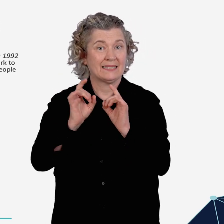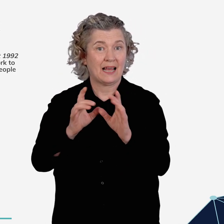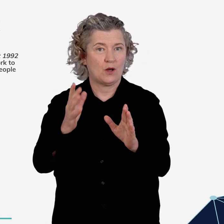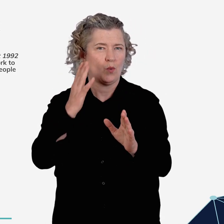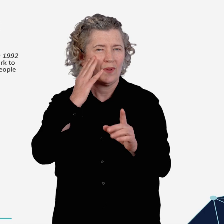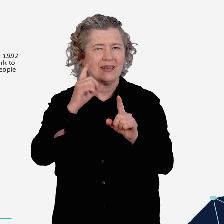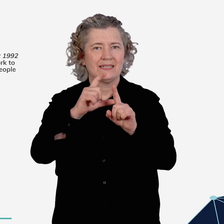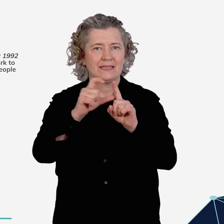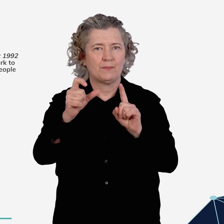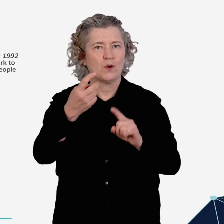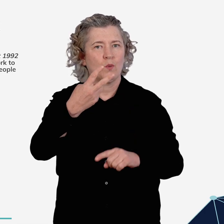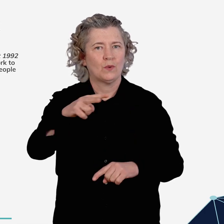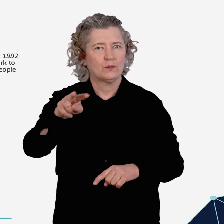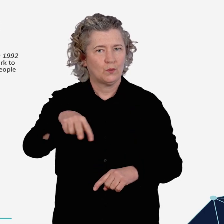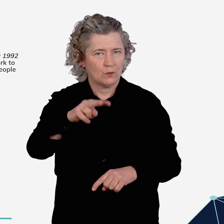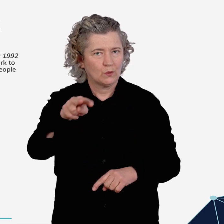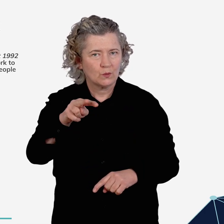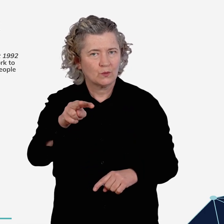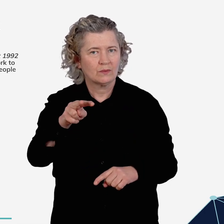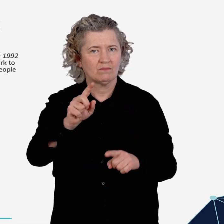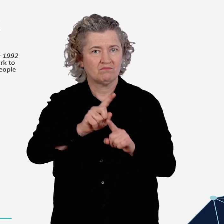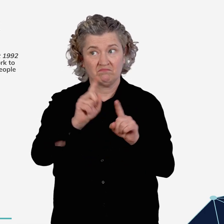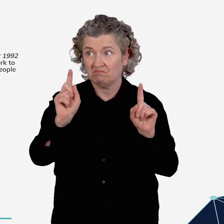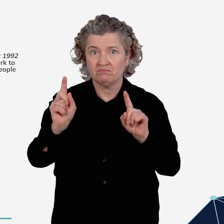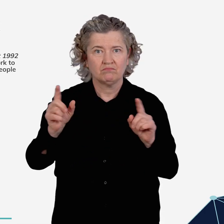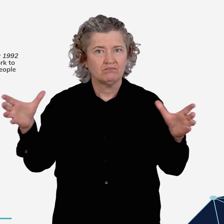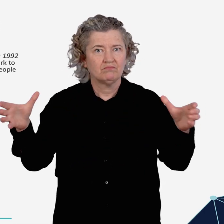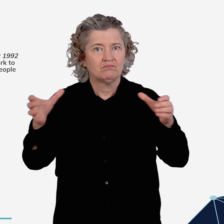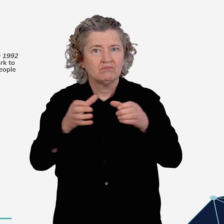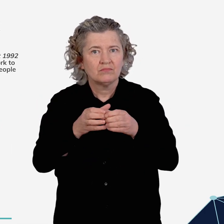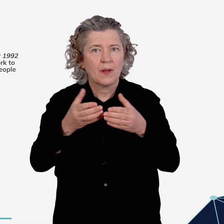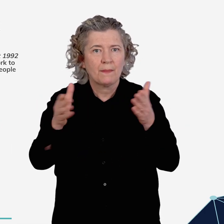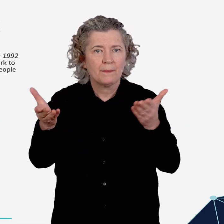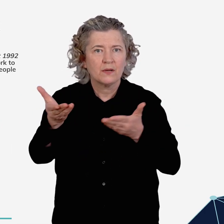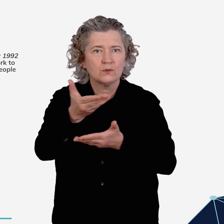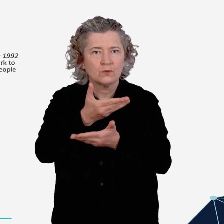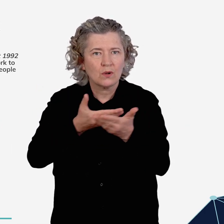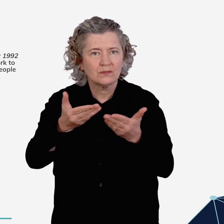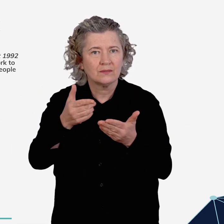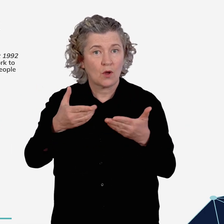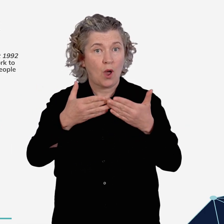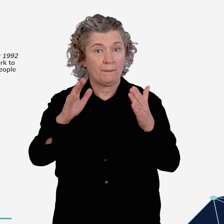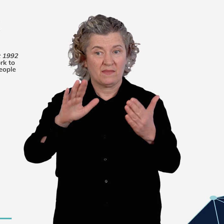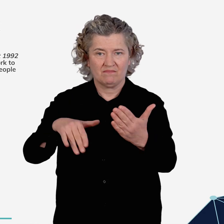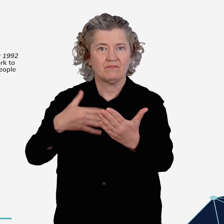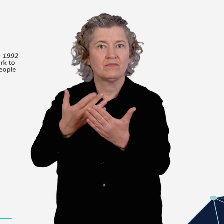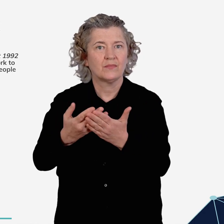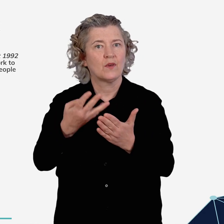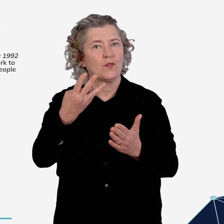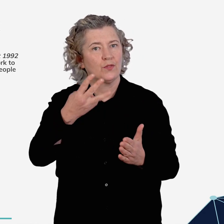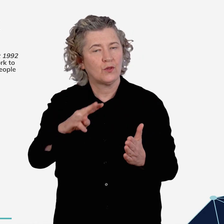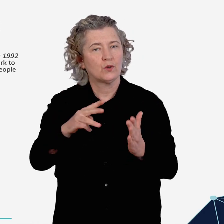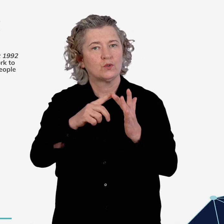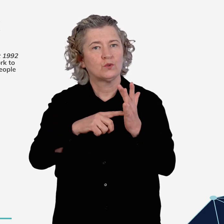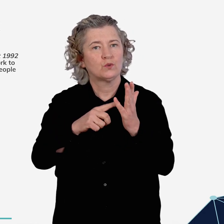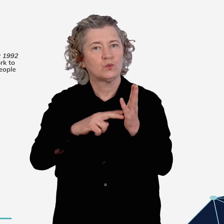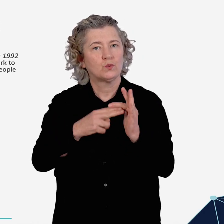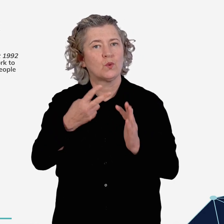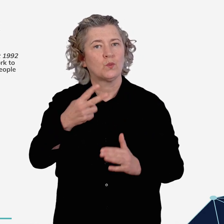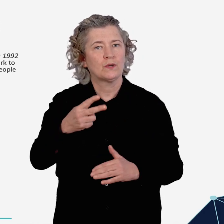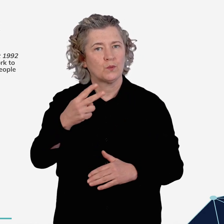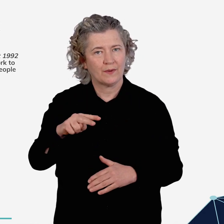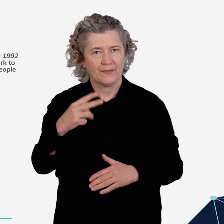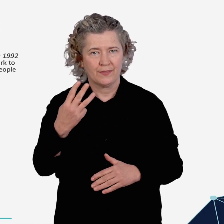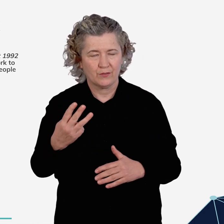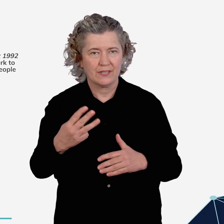commenced in December 2022 and public consultation was open until 30 June 2023.